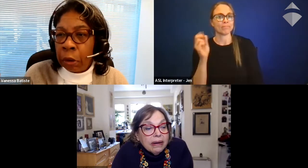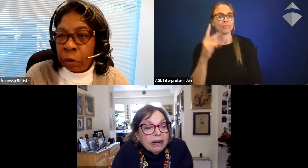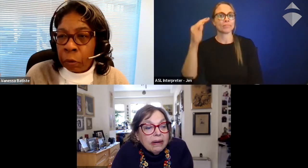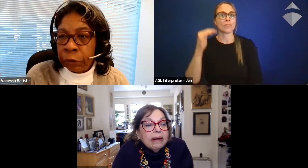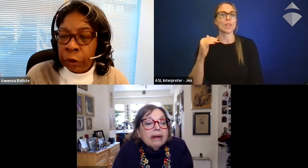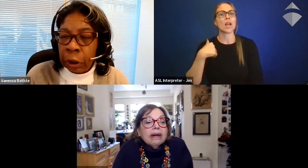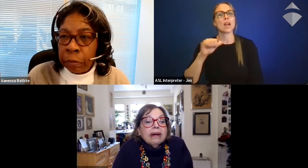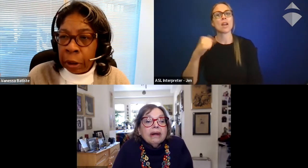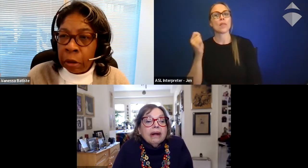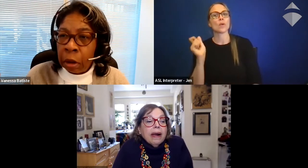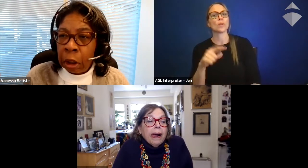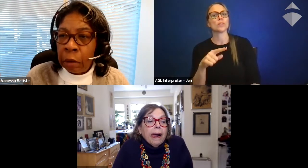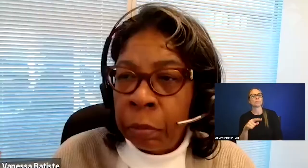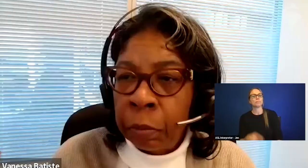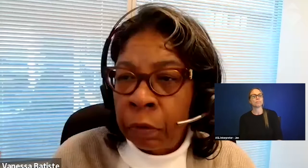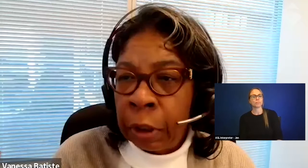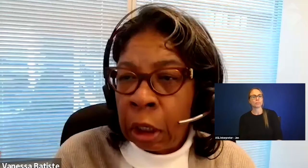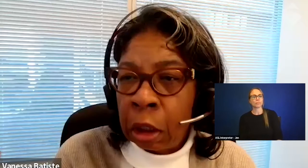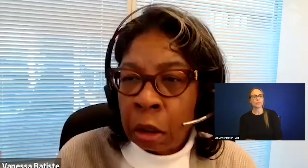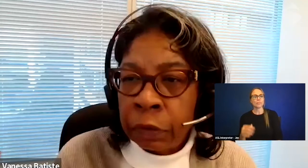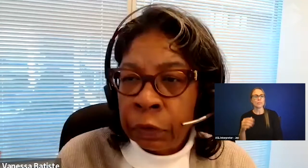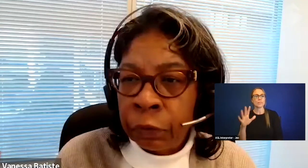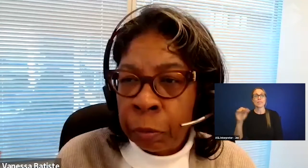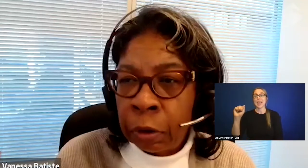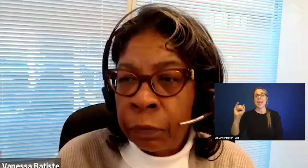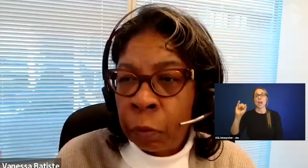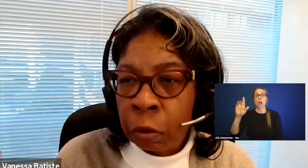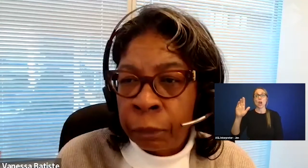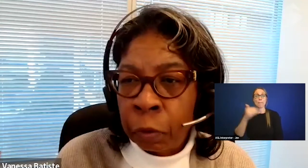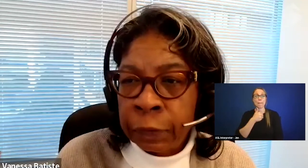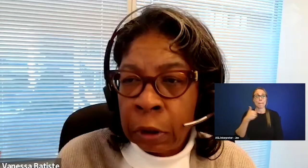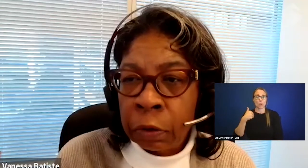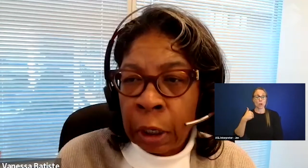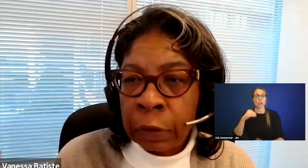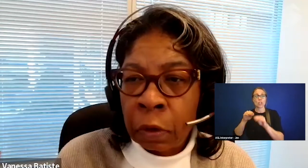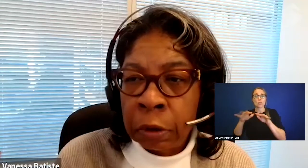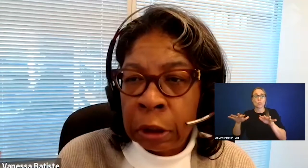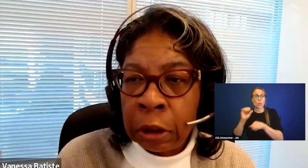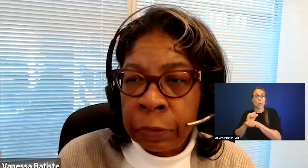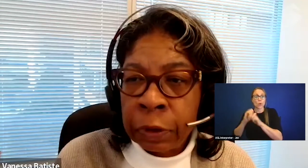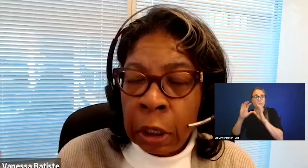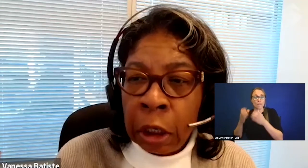Another question came in, every member of AIR's distributive workforce interacts on Teams,